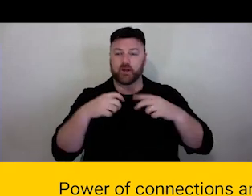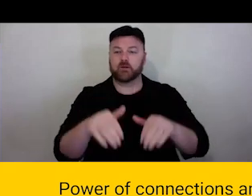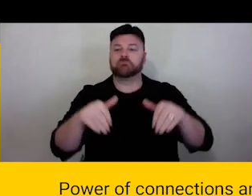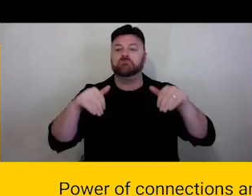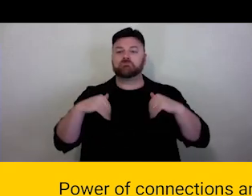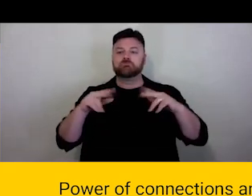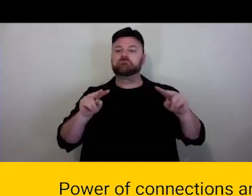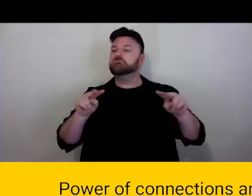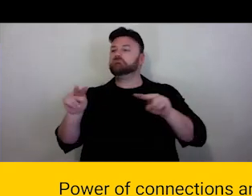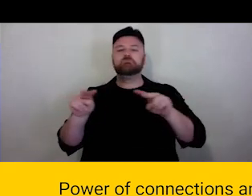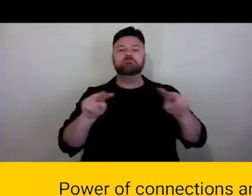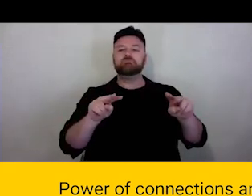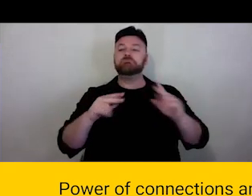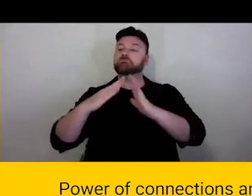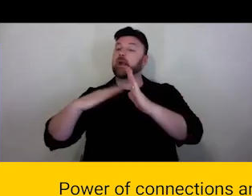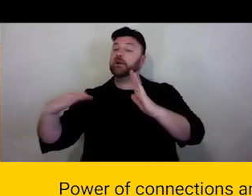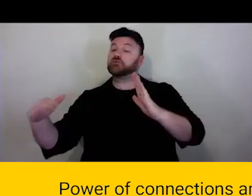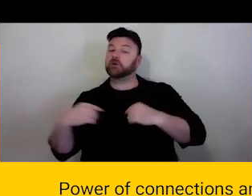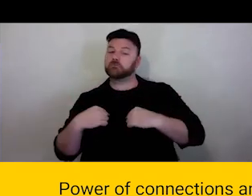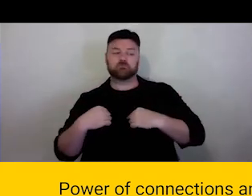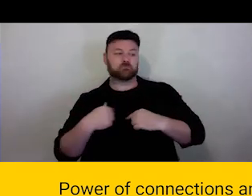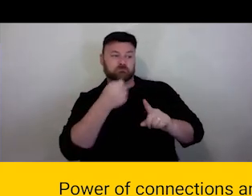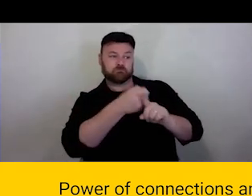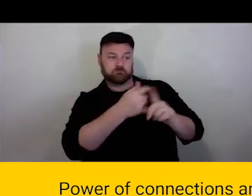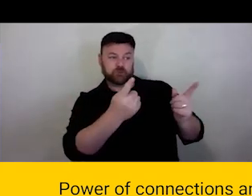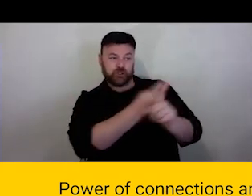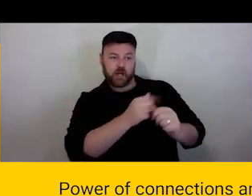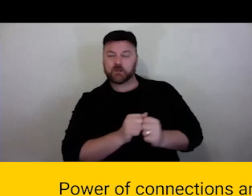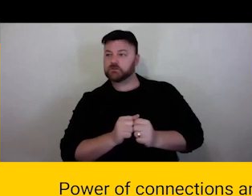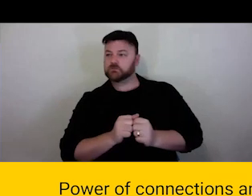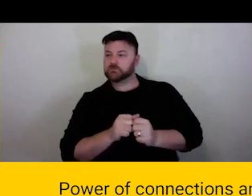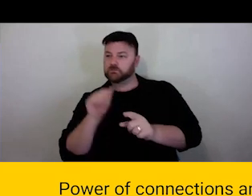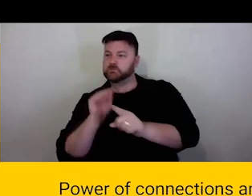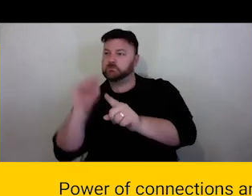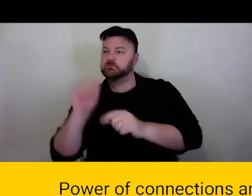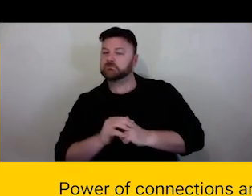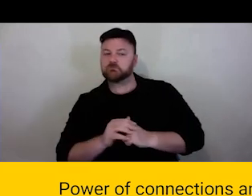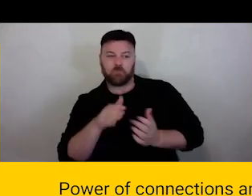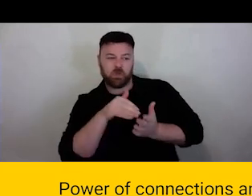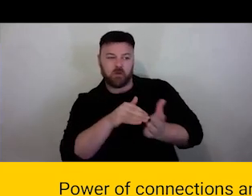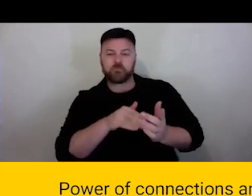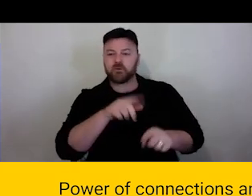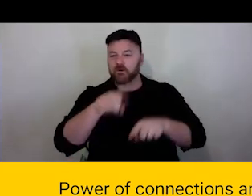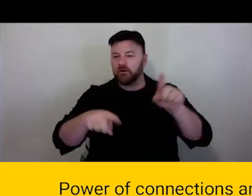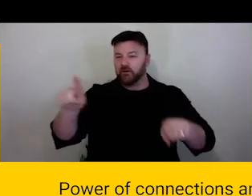might abdicate for change or create trouble or help out those who nod it. It is part of trying to manifest our politics.